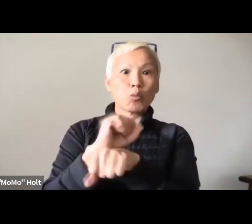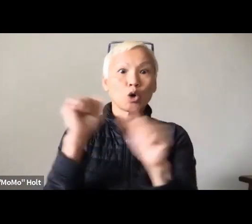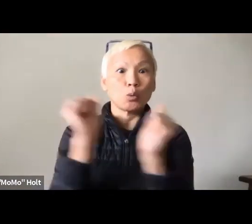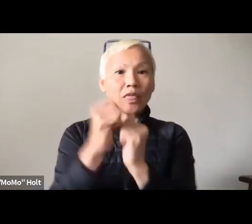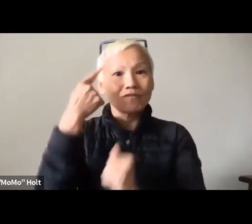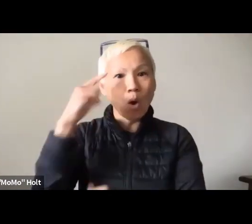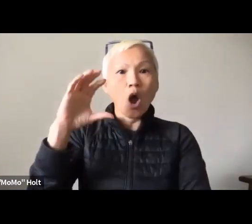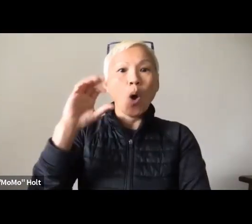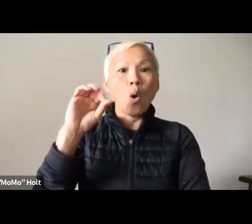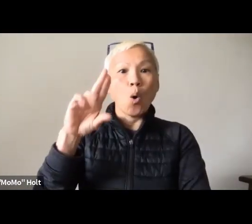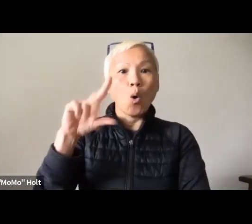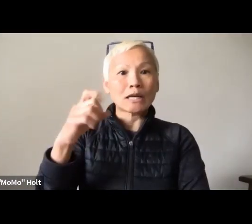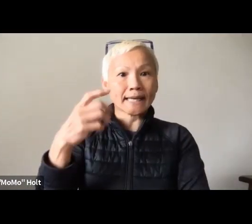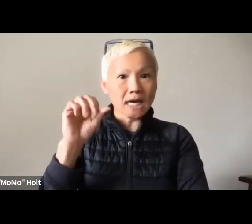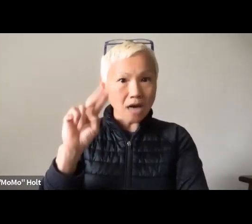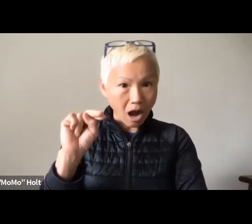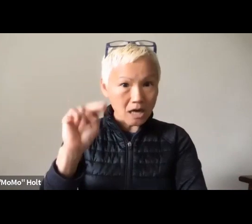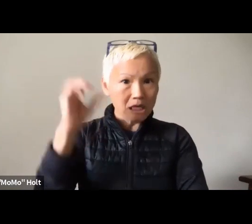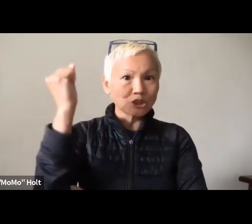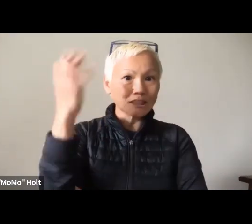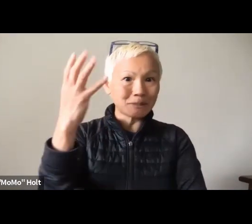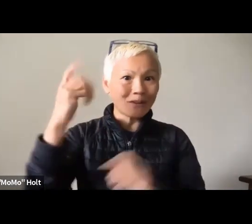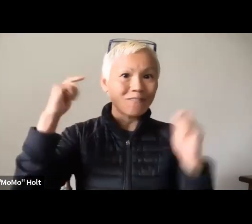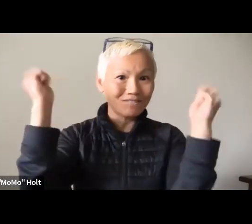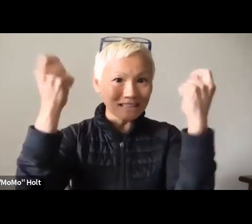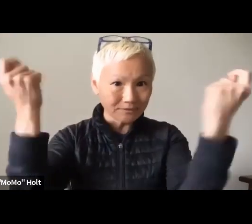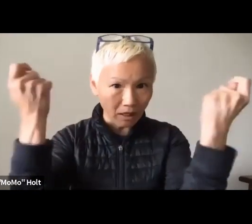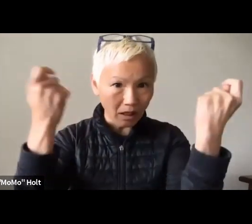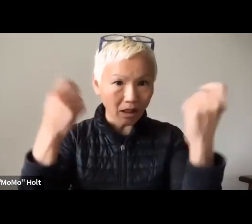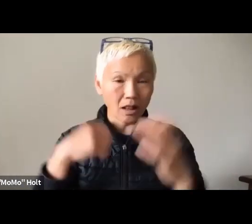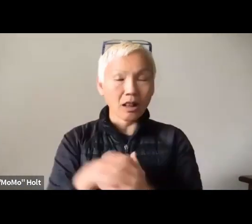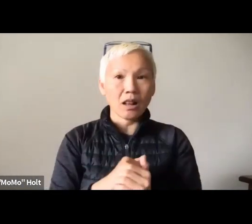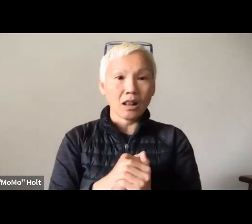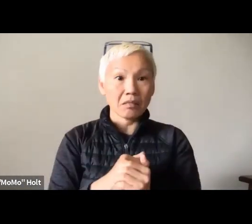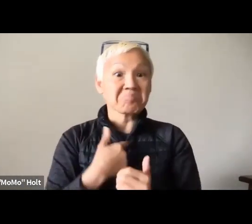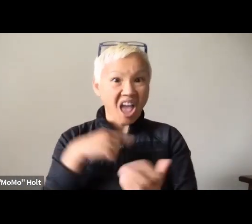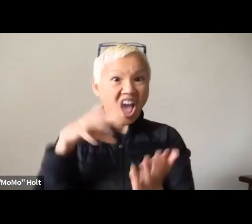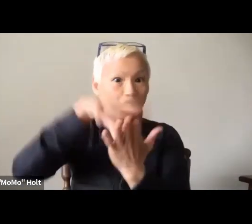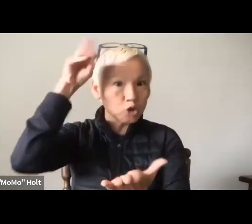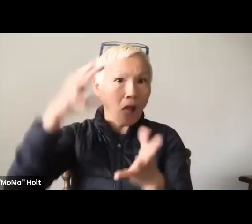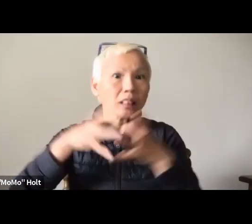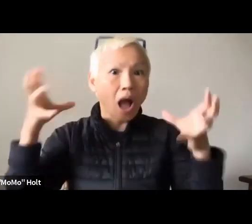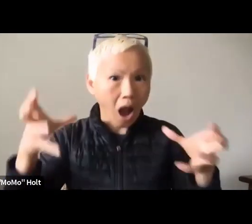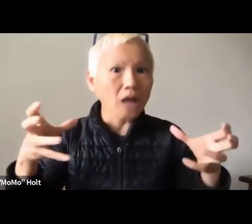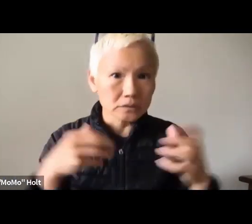There's a lot of big gigs that I work for. I work for the Oregon Shakespeare Festival,